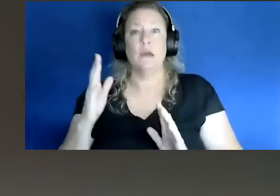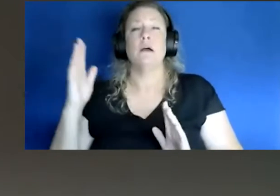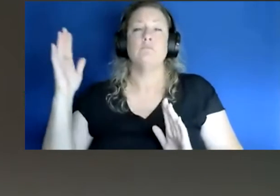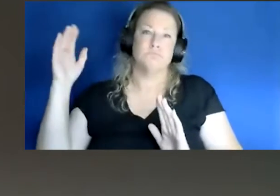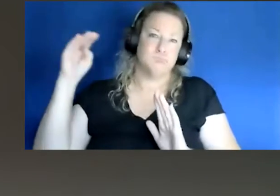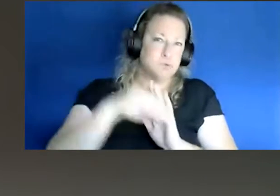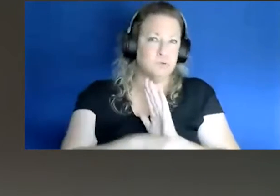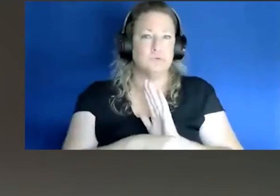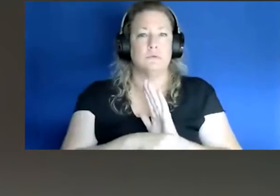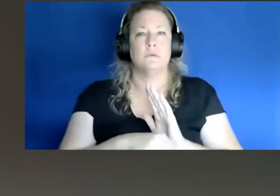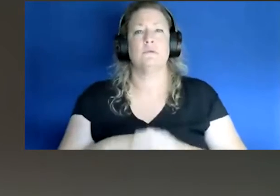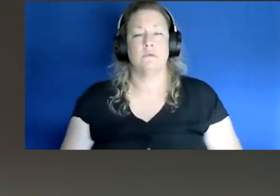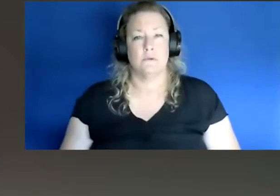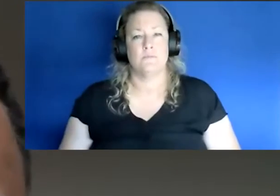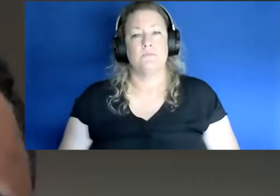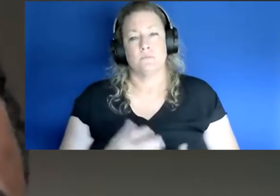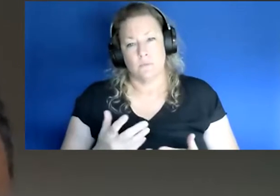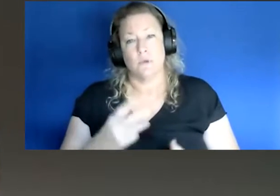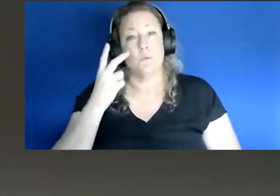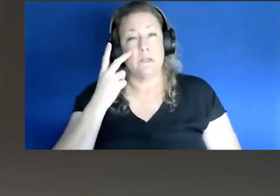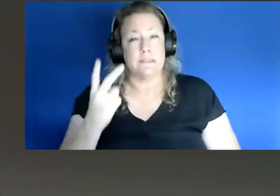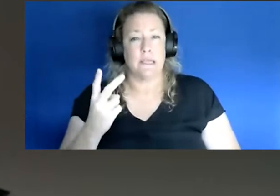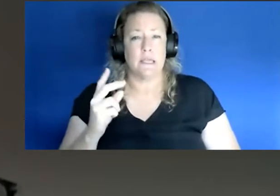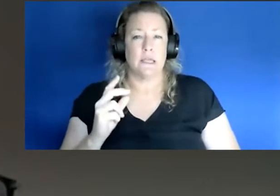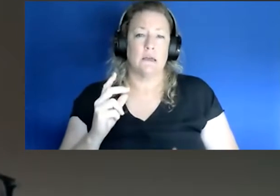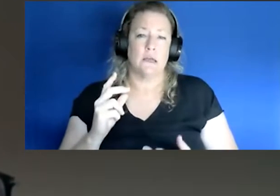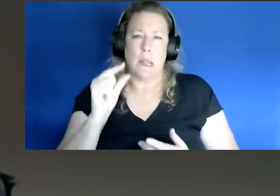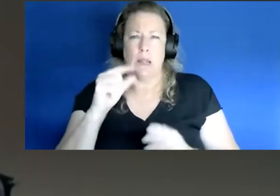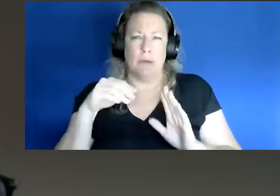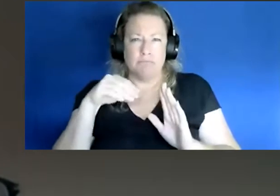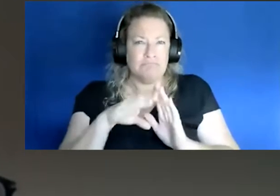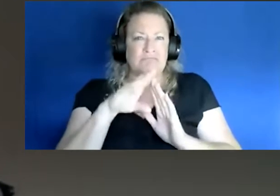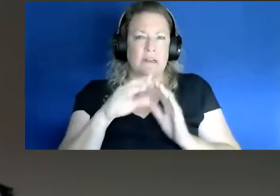decreased of course we are seeing a little bit of surge now which as I mentioned is is mainly